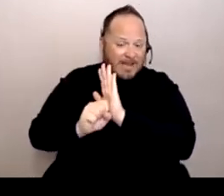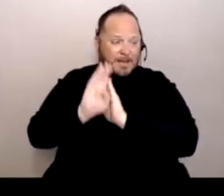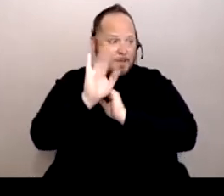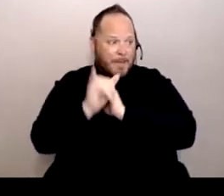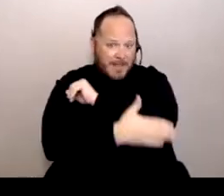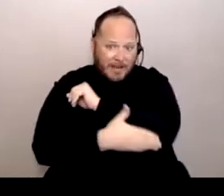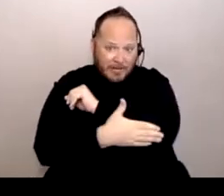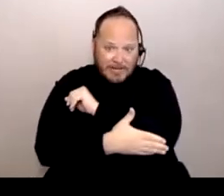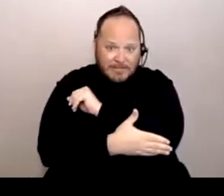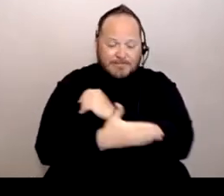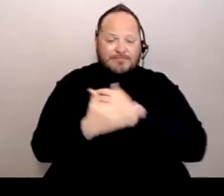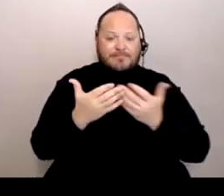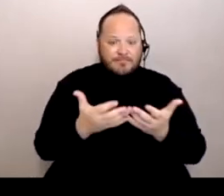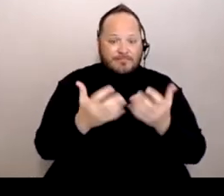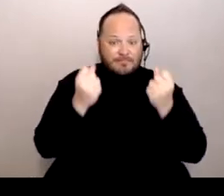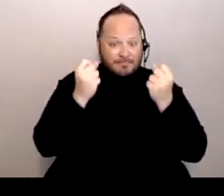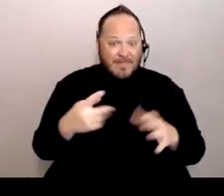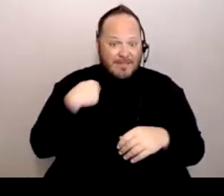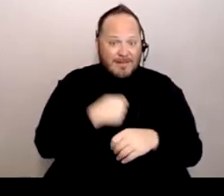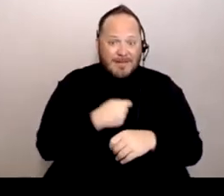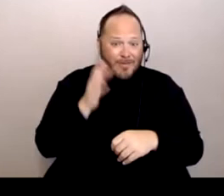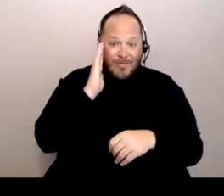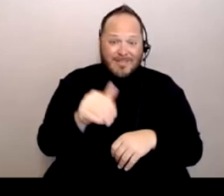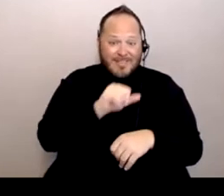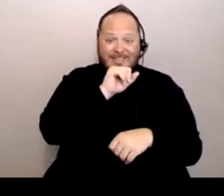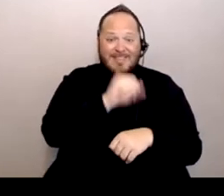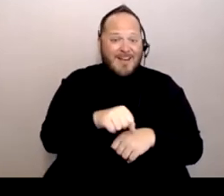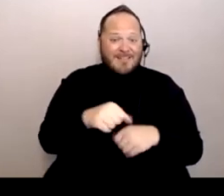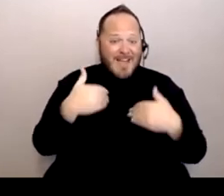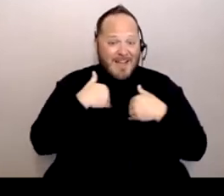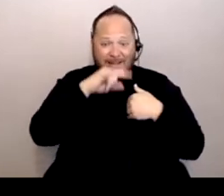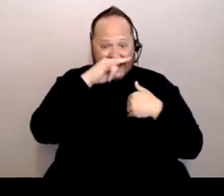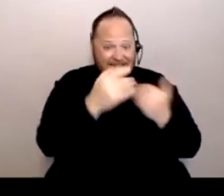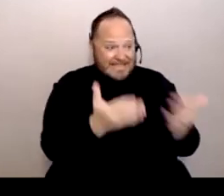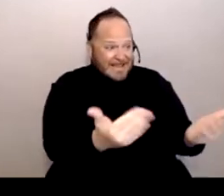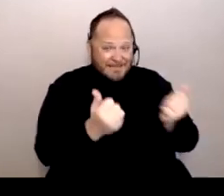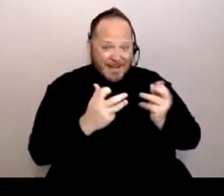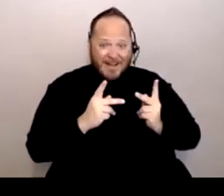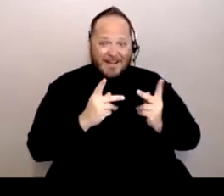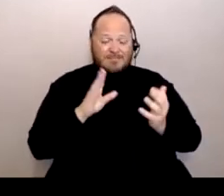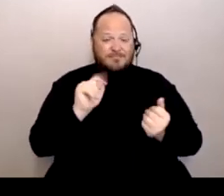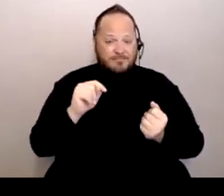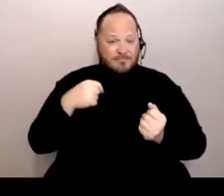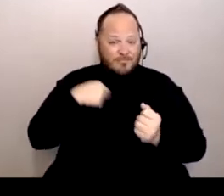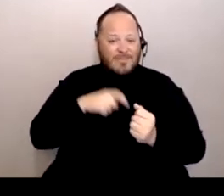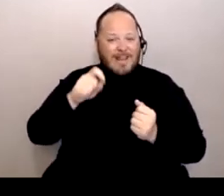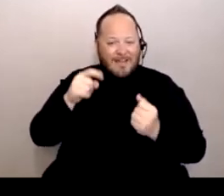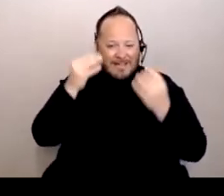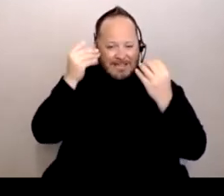A lot of us, we would love to have the kids come back, but we have to consider like, "This is what can affect this community.